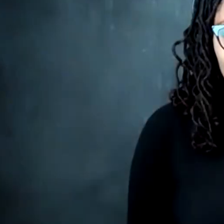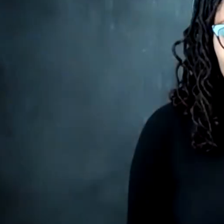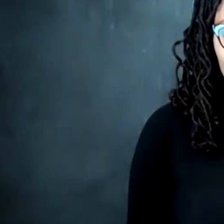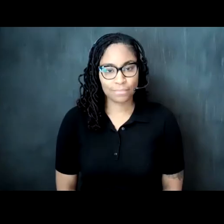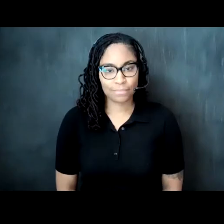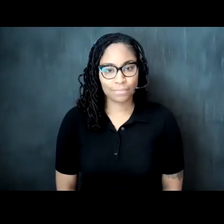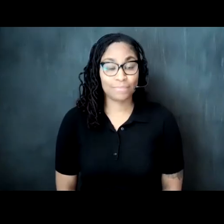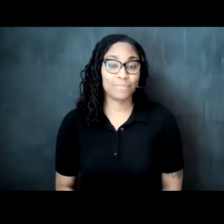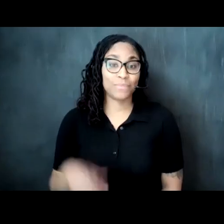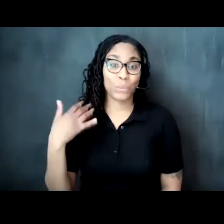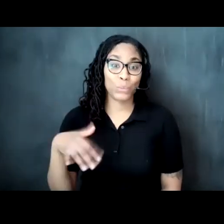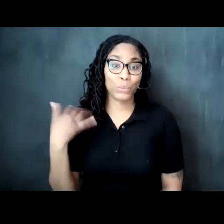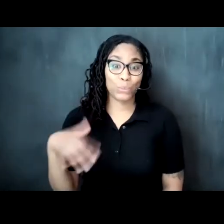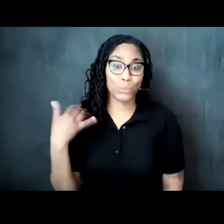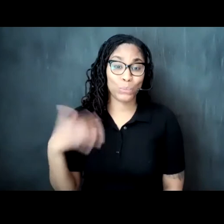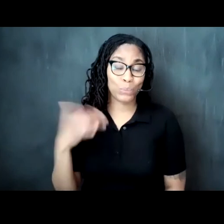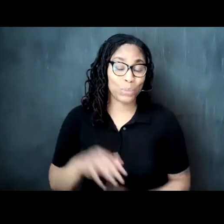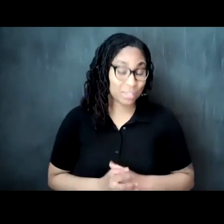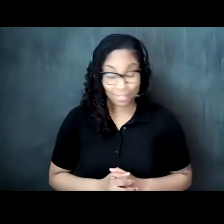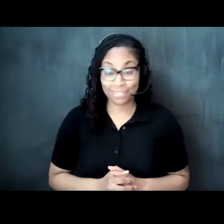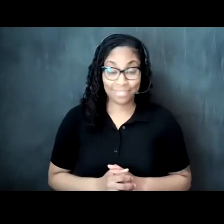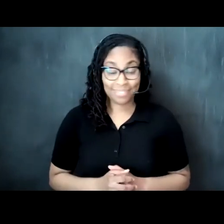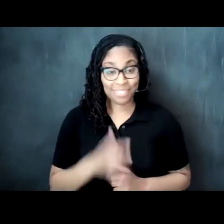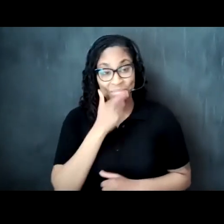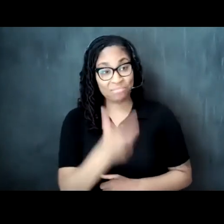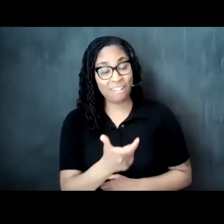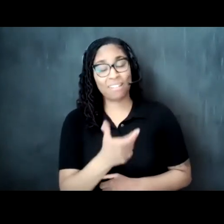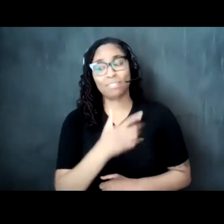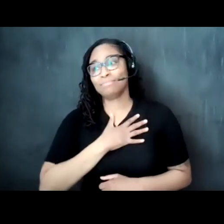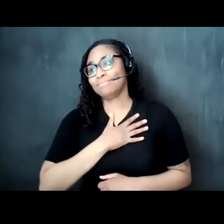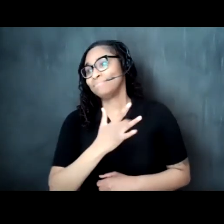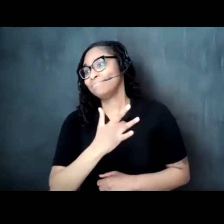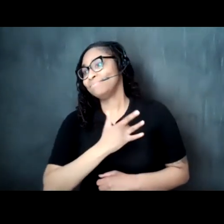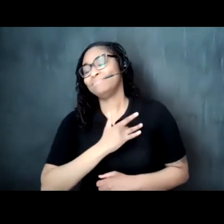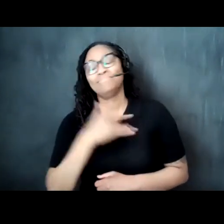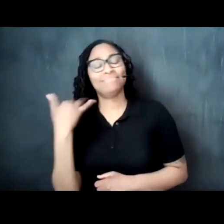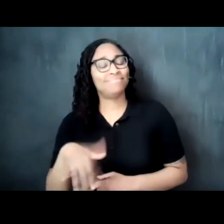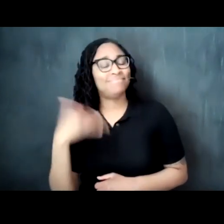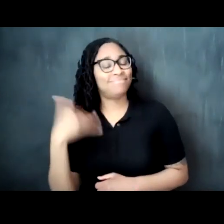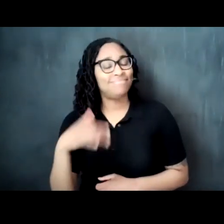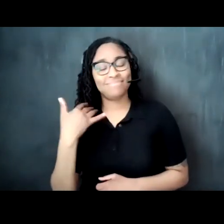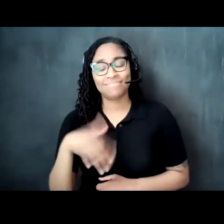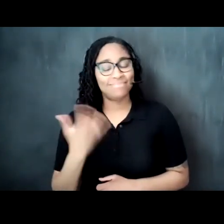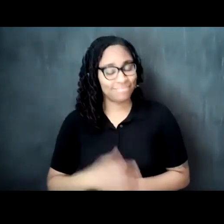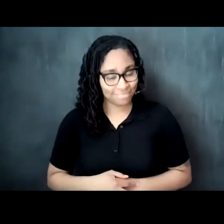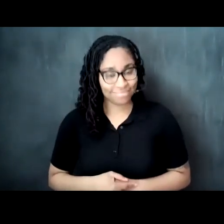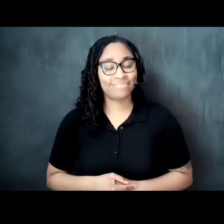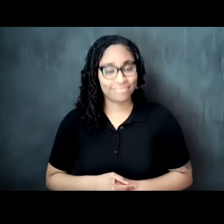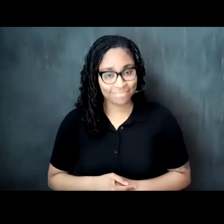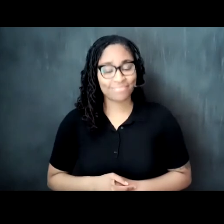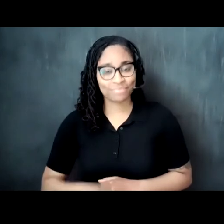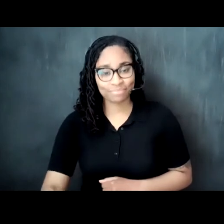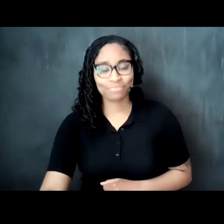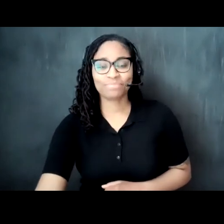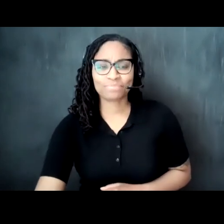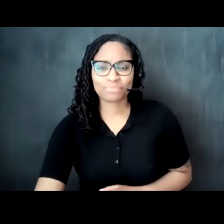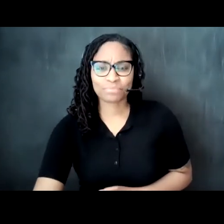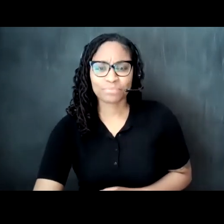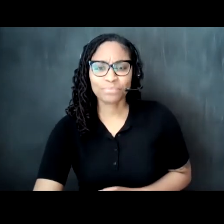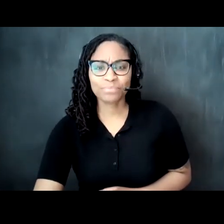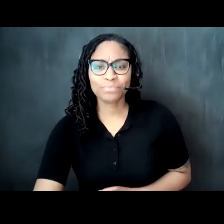wow that was amazing just absolutely amazing larissa i have some some questions for you